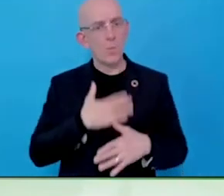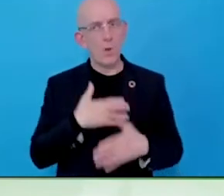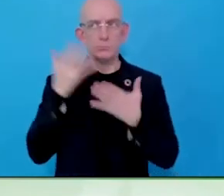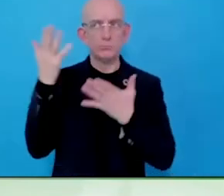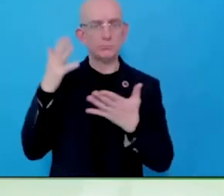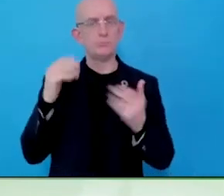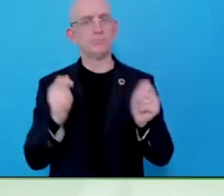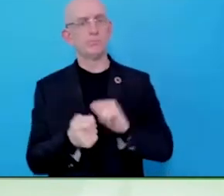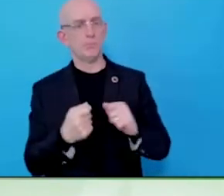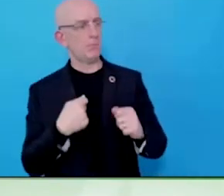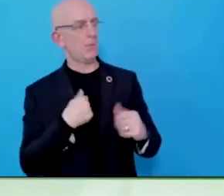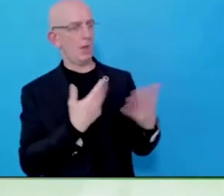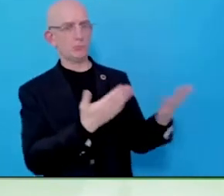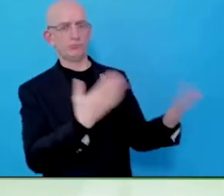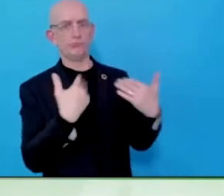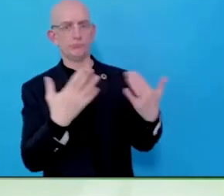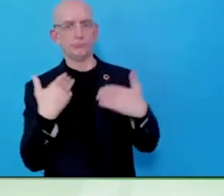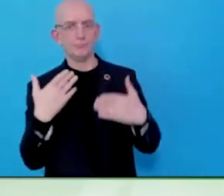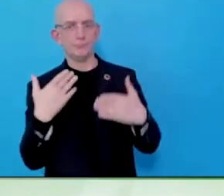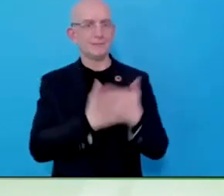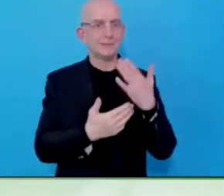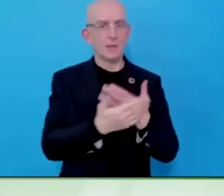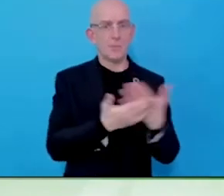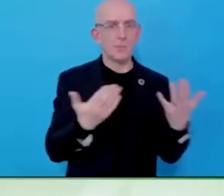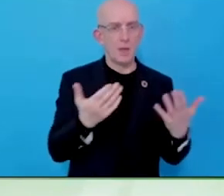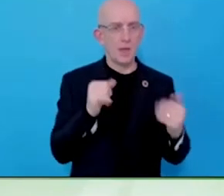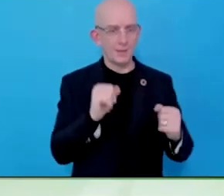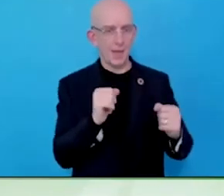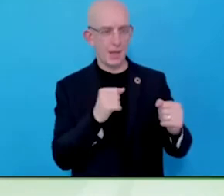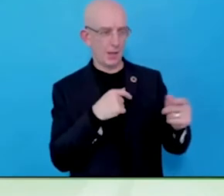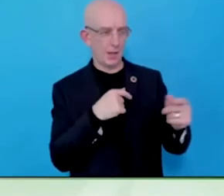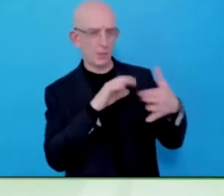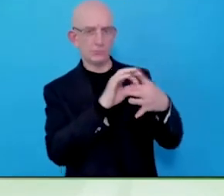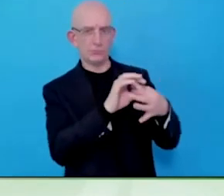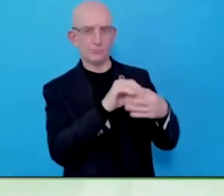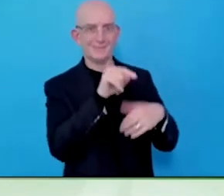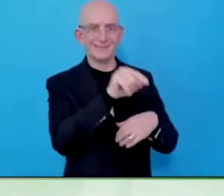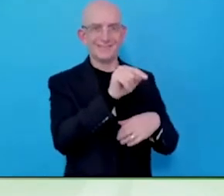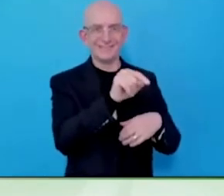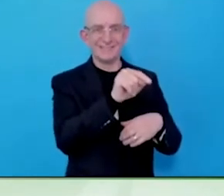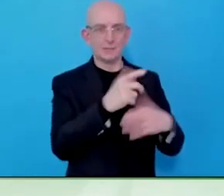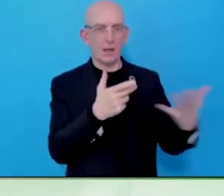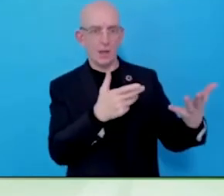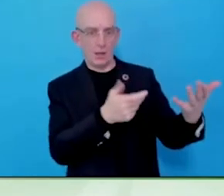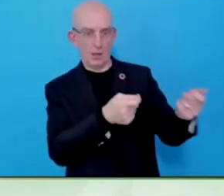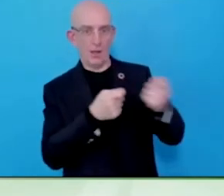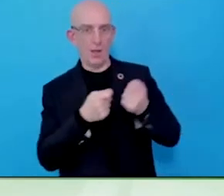It is like we are on opposite sides of the fence. We talk about creating these cultures.